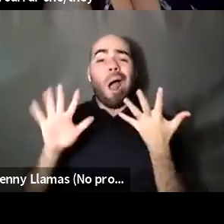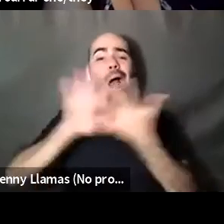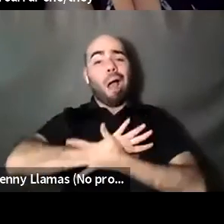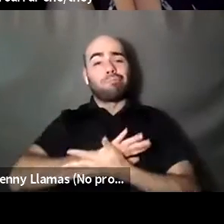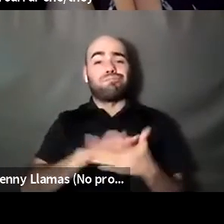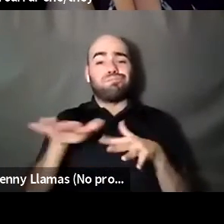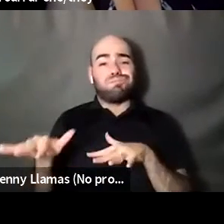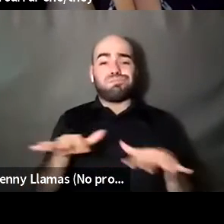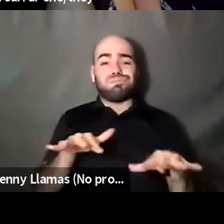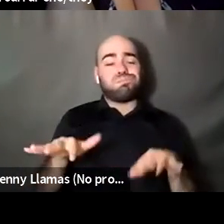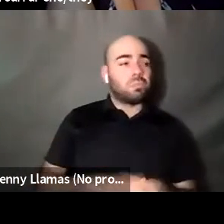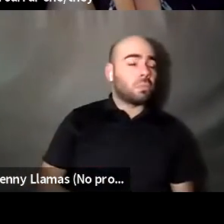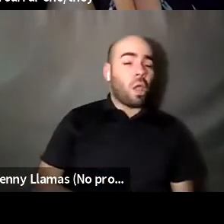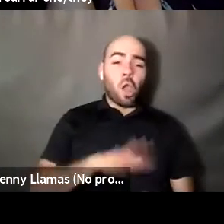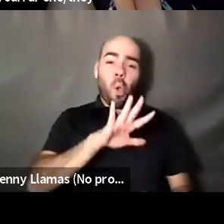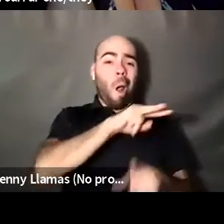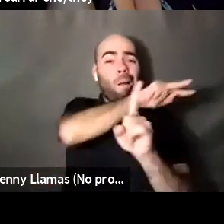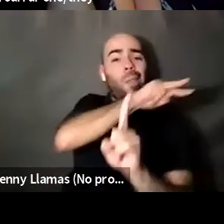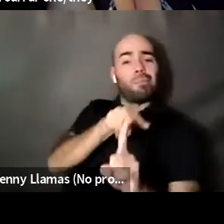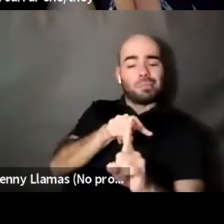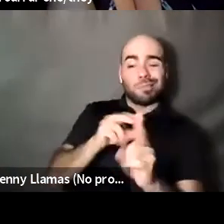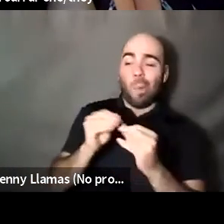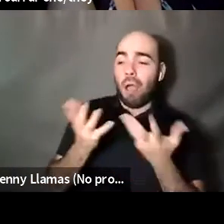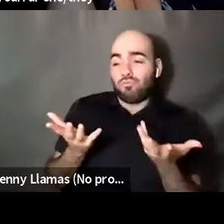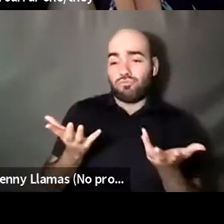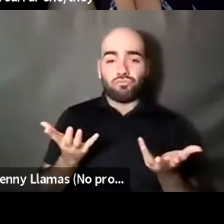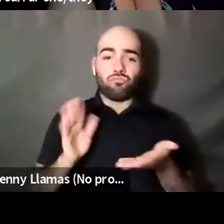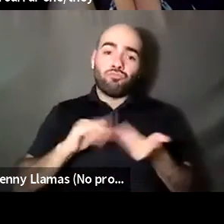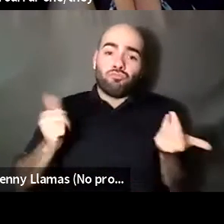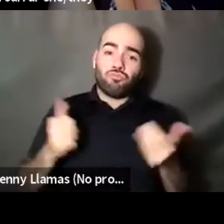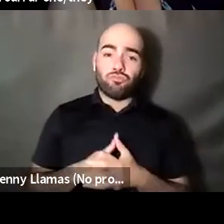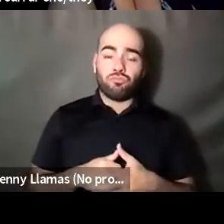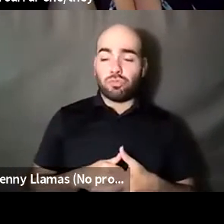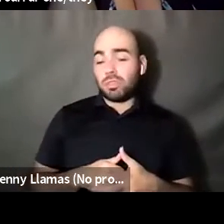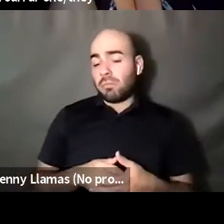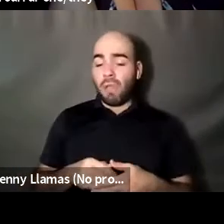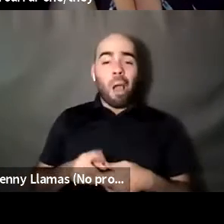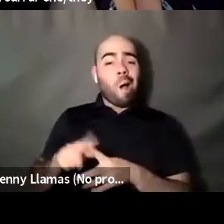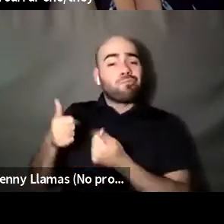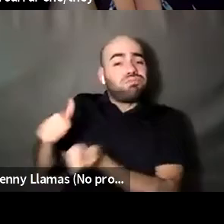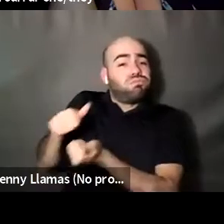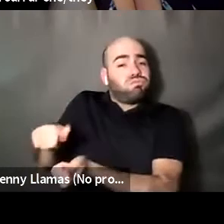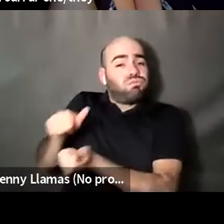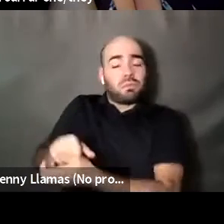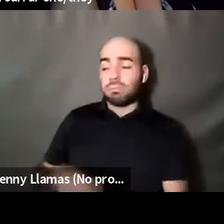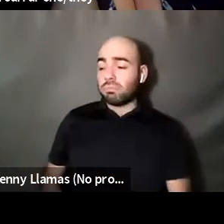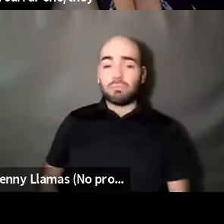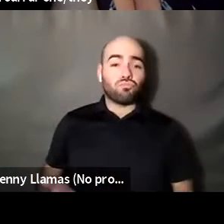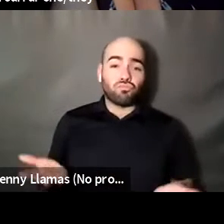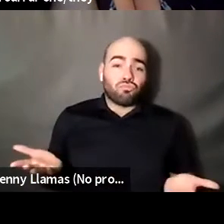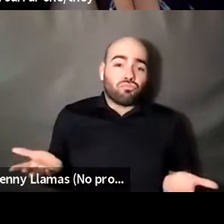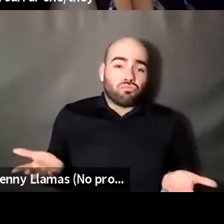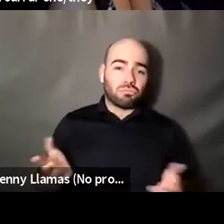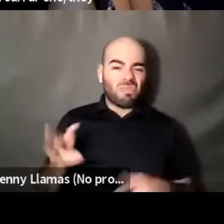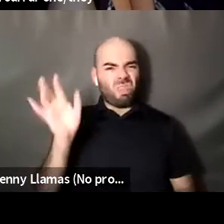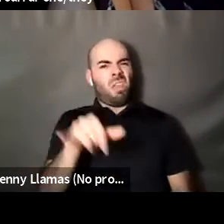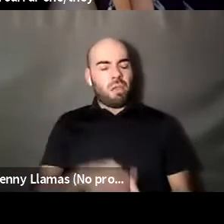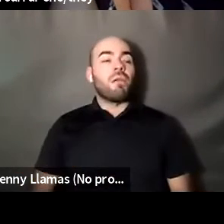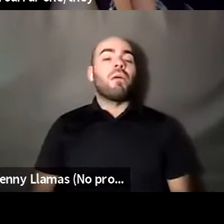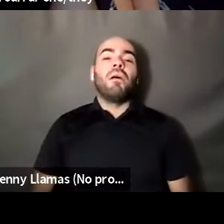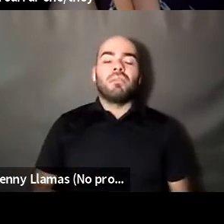Kenyon Farrow (he/him/his): The take on it is very like you know and and pass the butter right we know like when it's already, but it seems like you know situations that are like